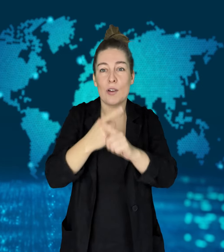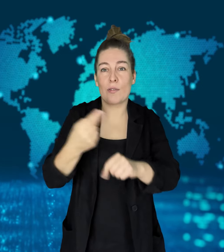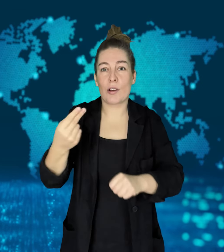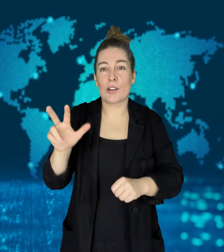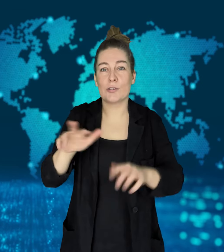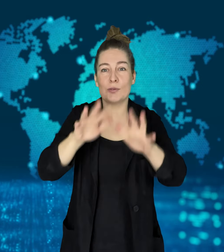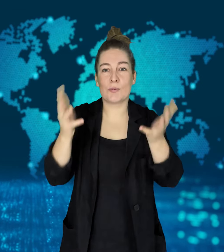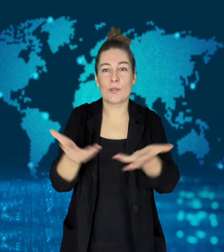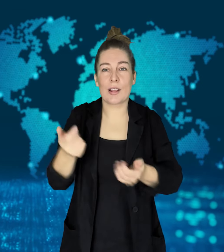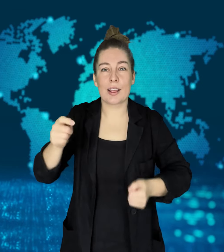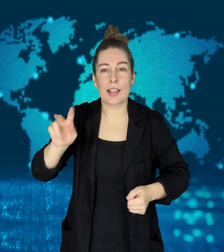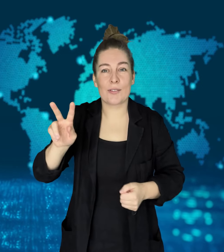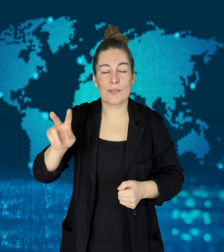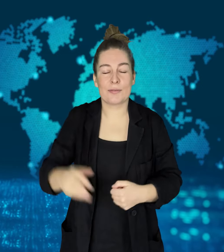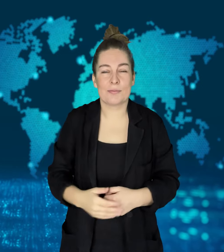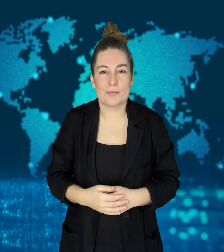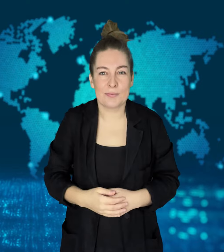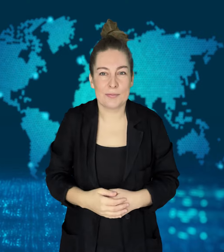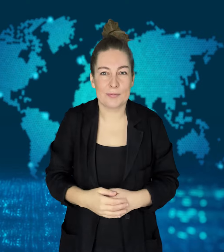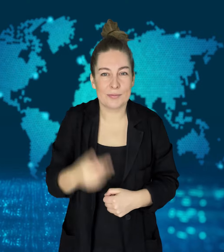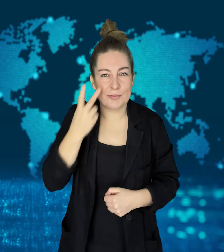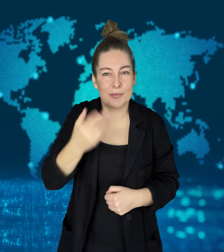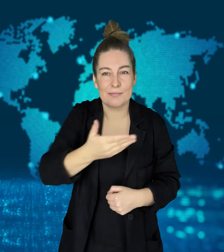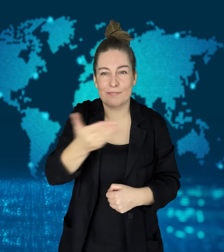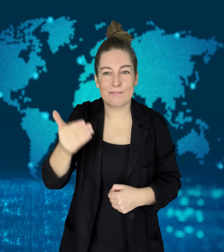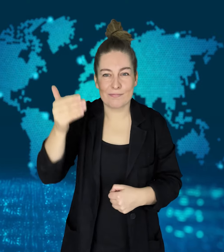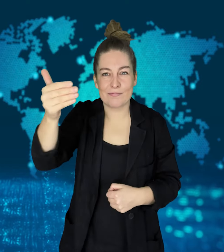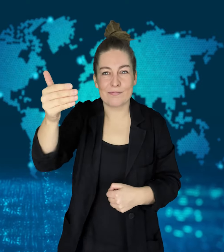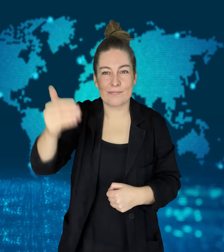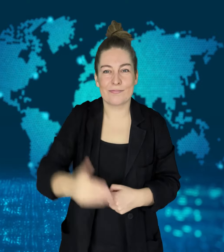get new video updates! See you next time!